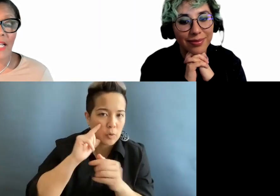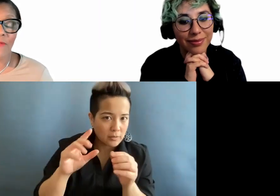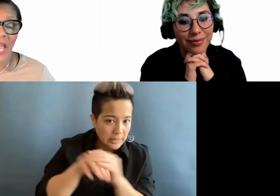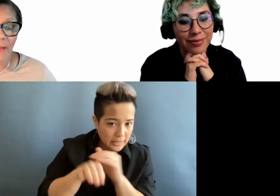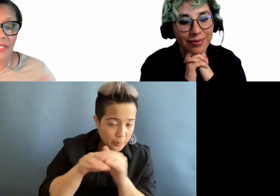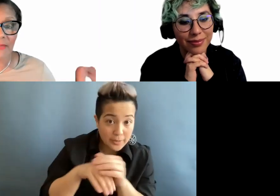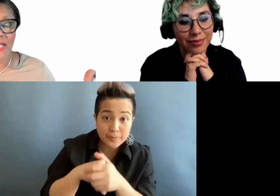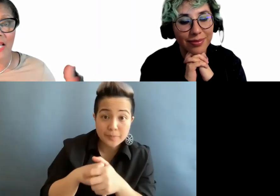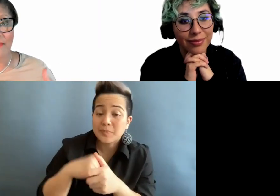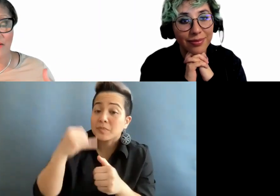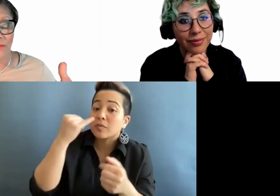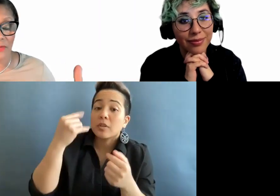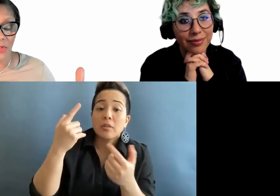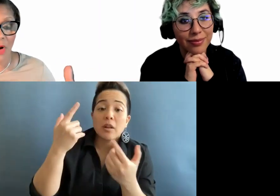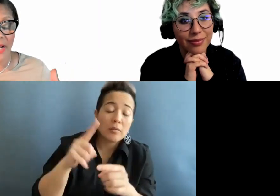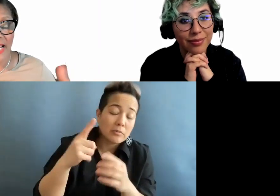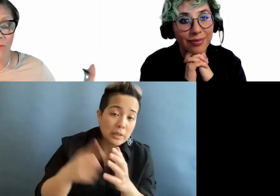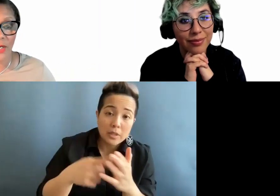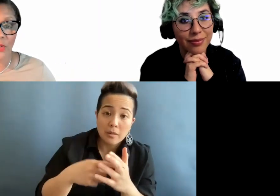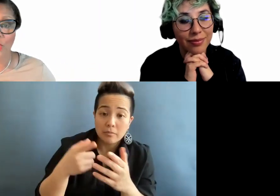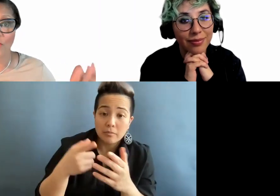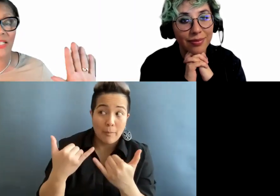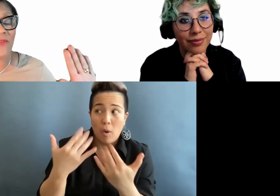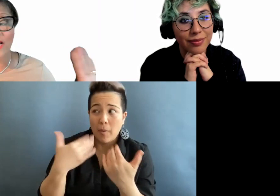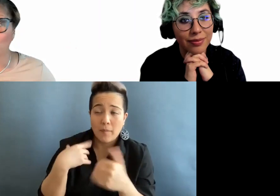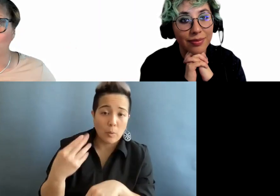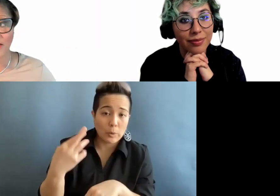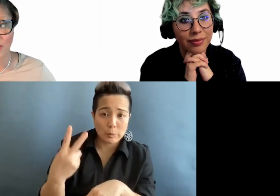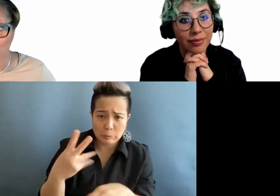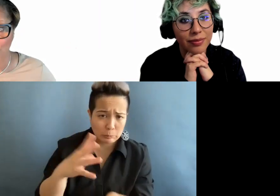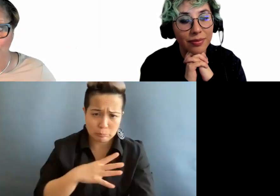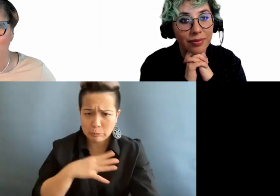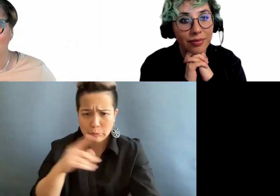And sometimes you all might have one or two. That's fine. You can send us two.